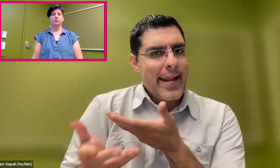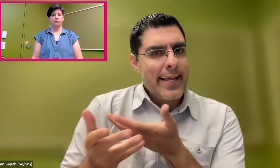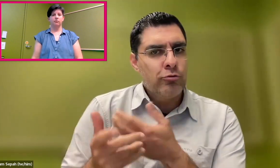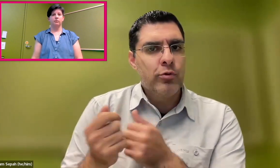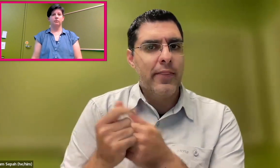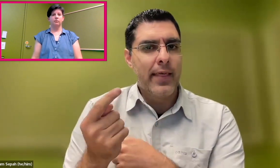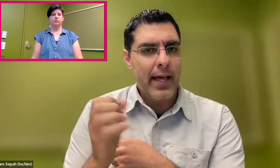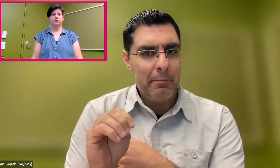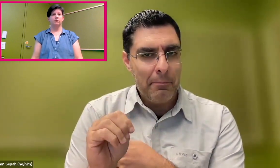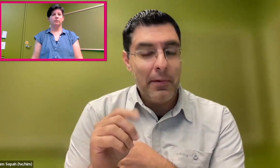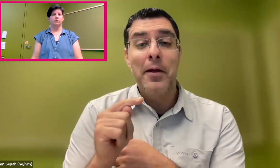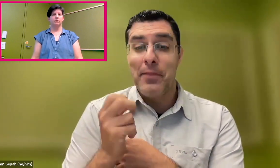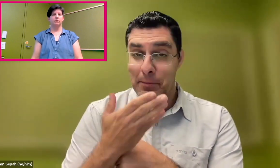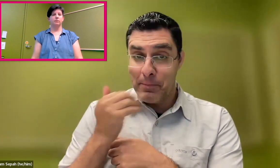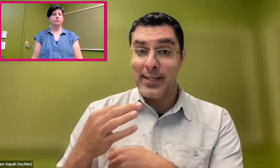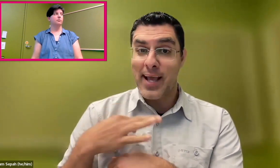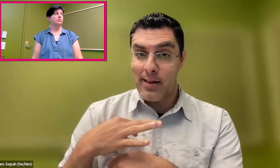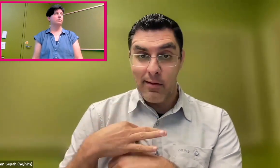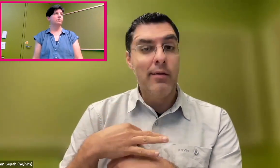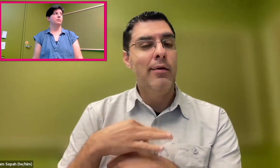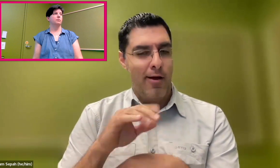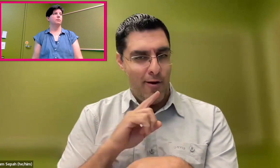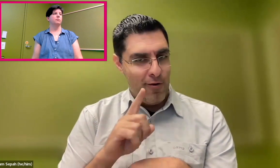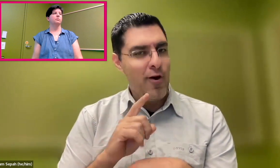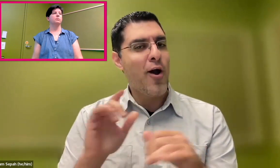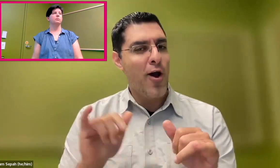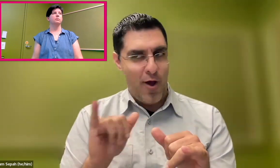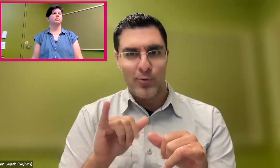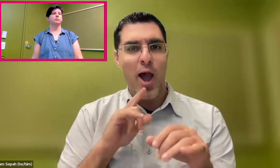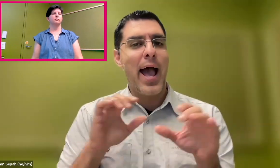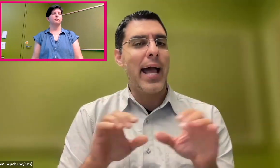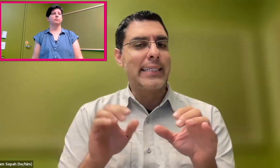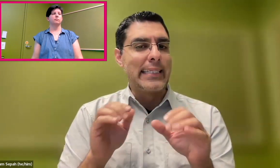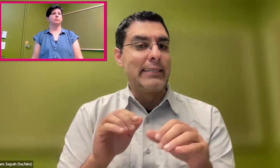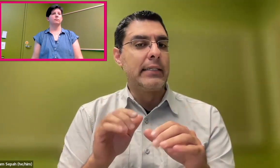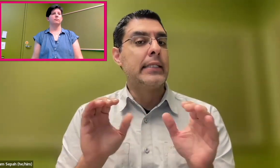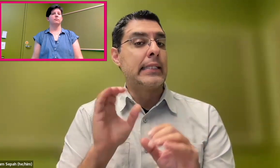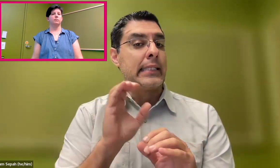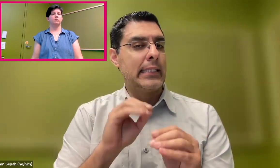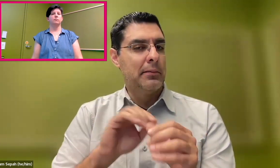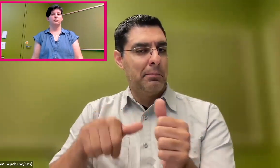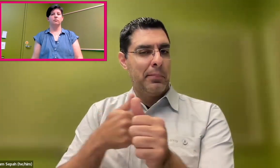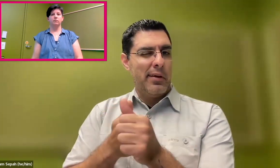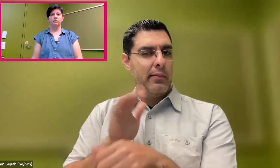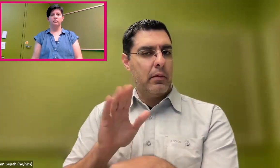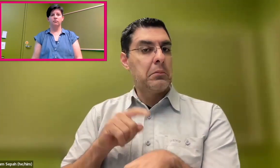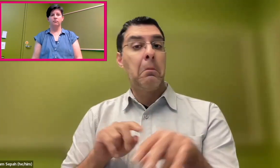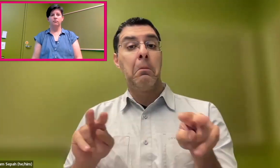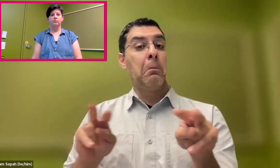have for a particular role. So again, I mean, there are people